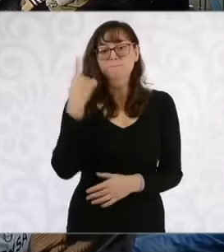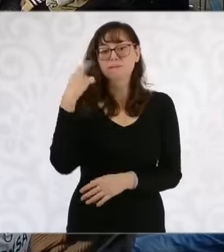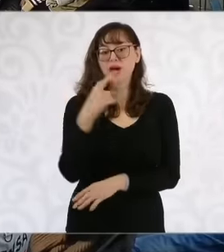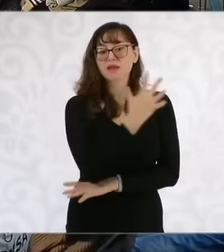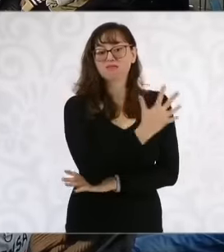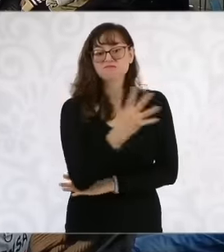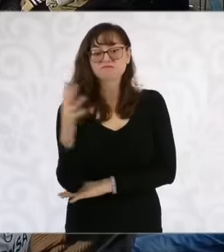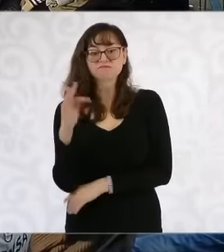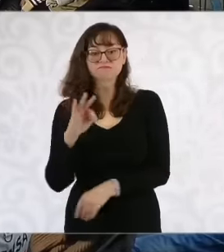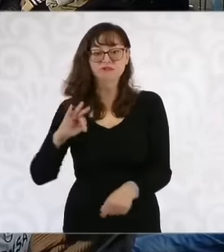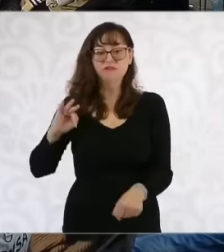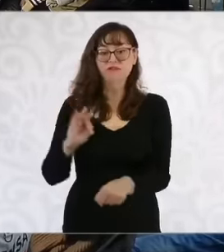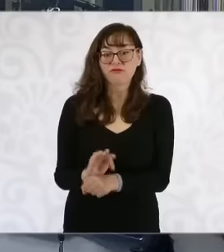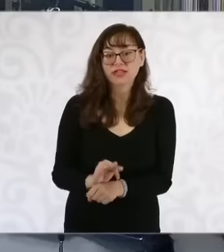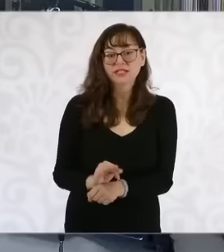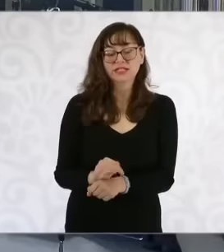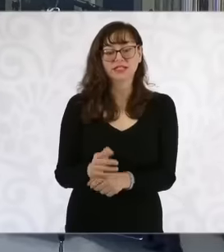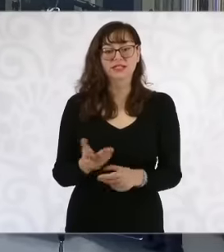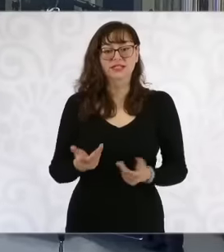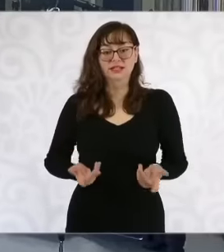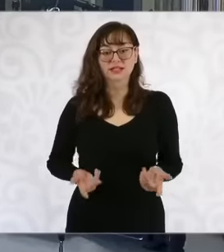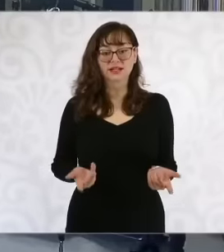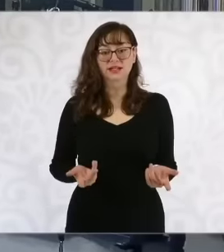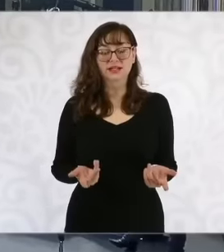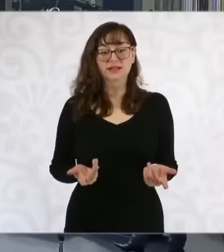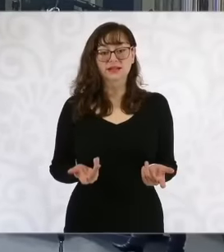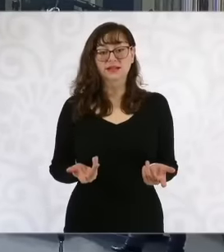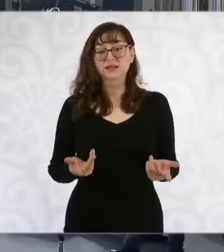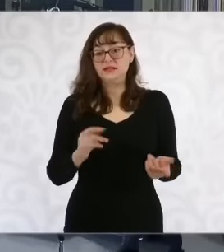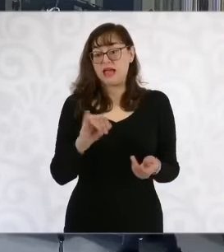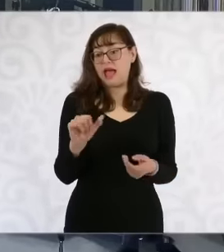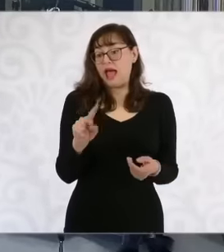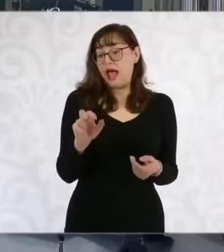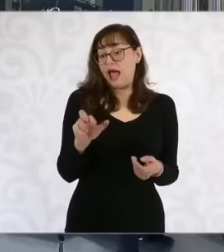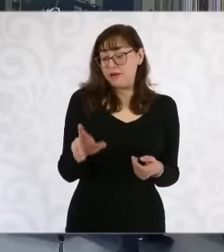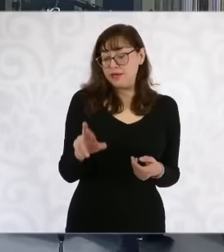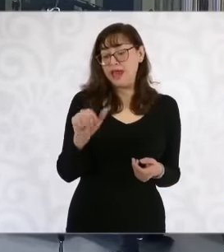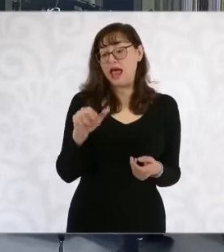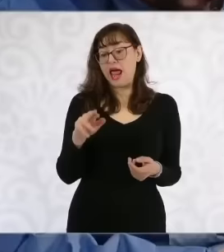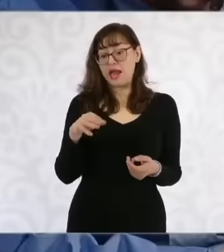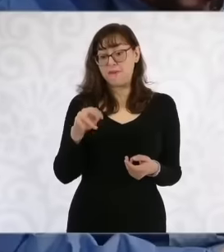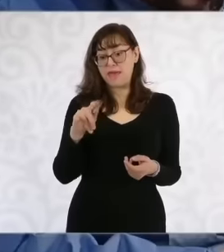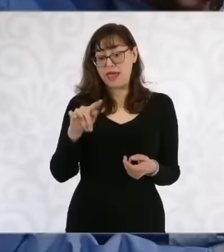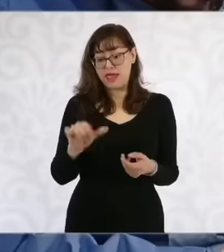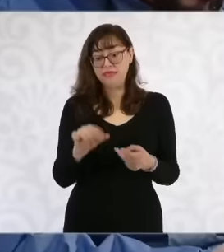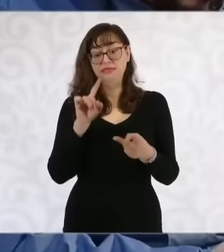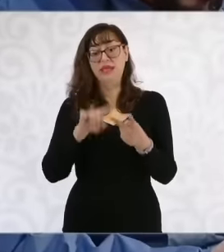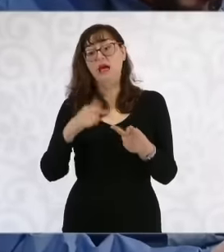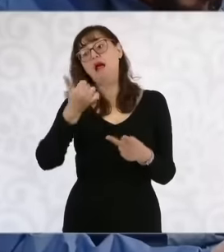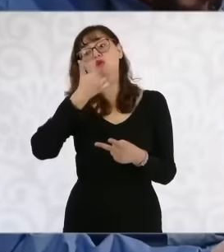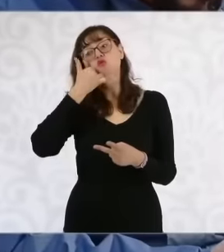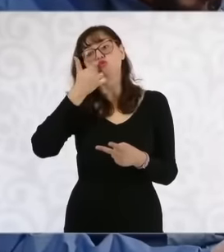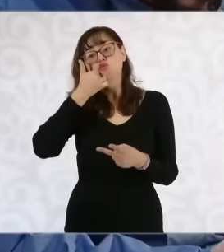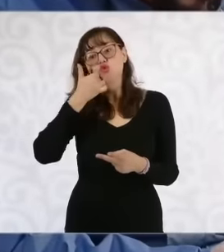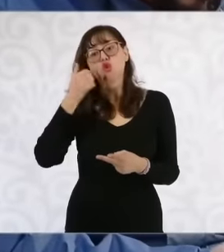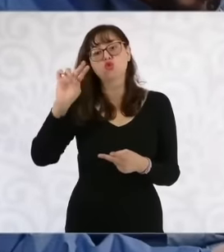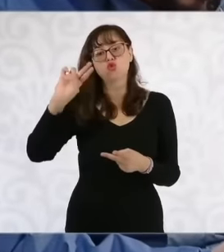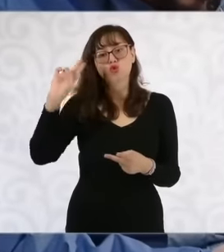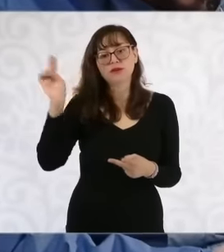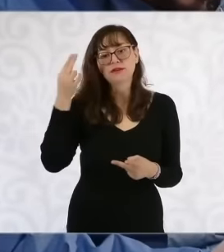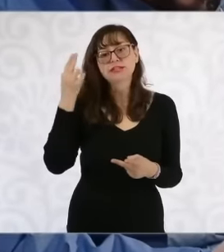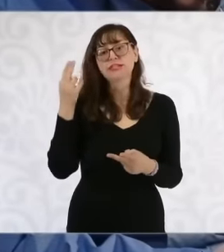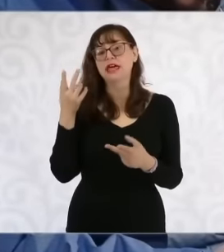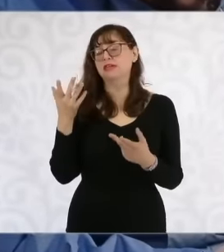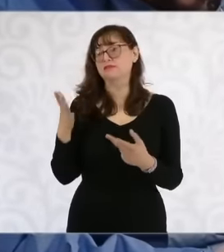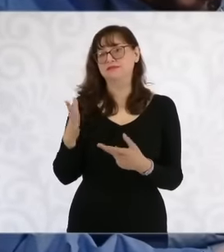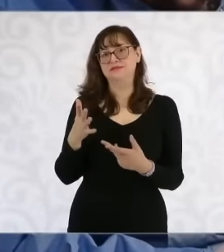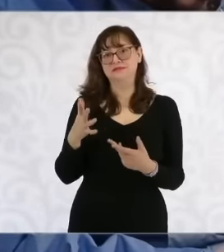colleagues like Javier Armenta, students from the university were arrested for defending a